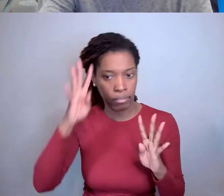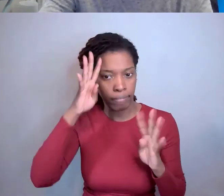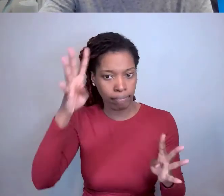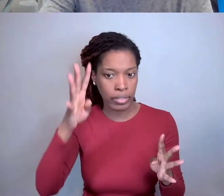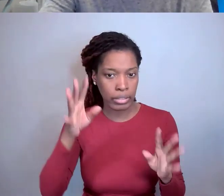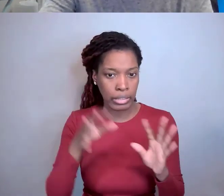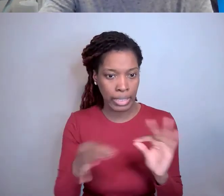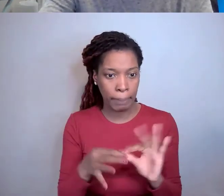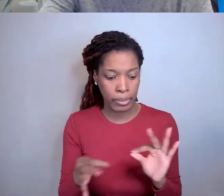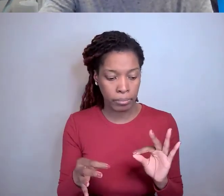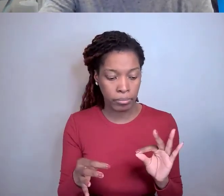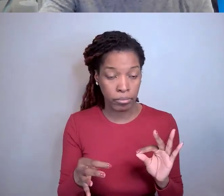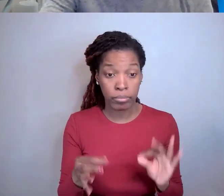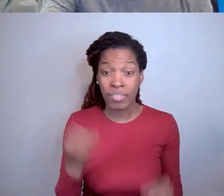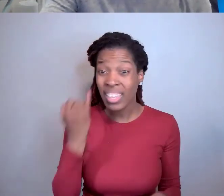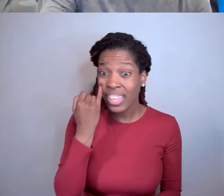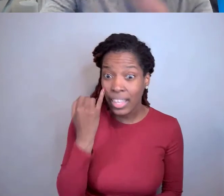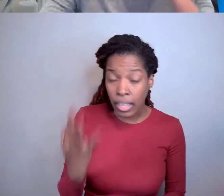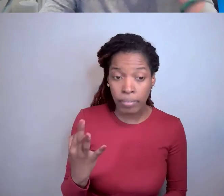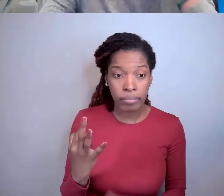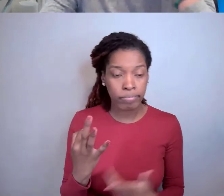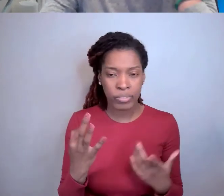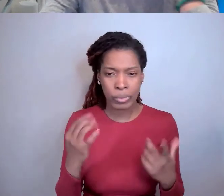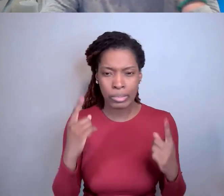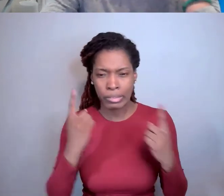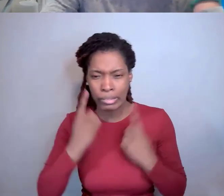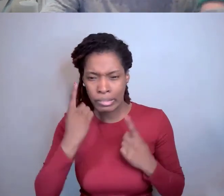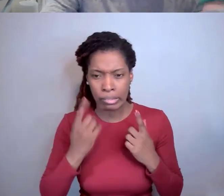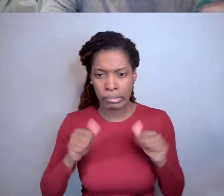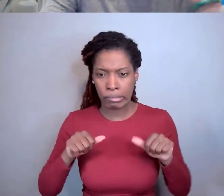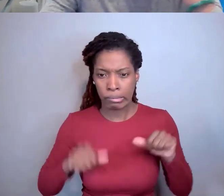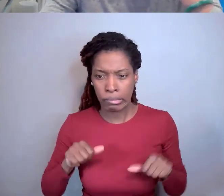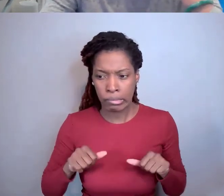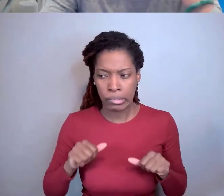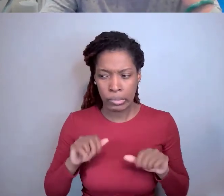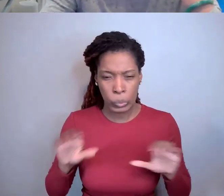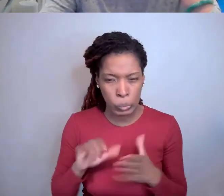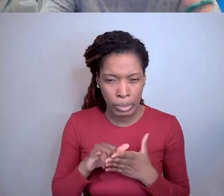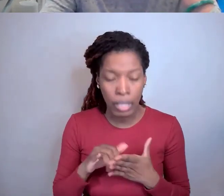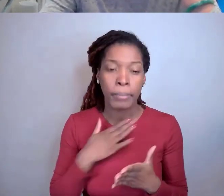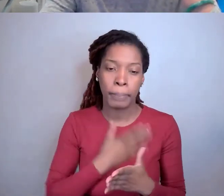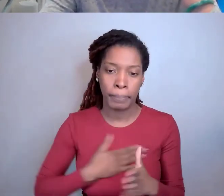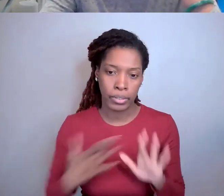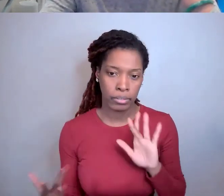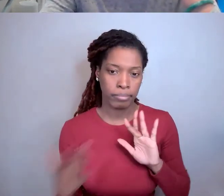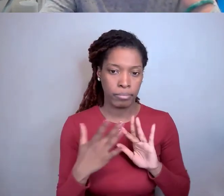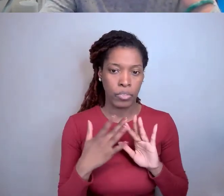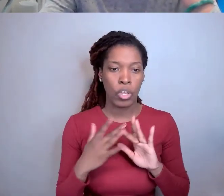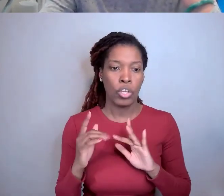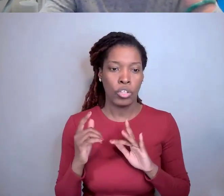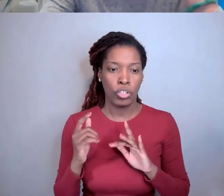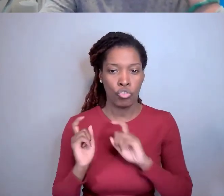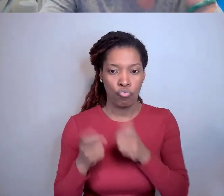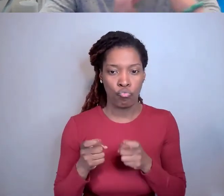If there's ever a conflict, ever a question when you're doing that just please reach out to the Grants Management Specialist in our office.